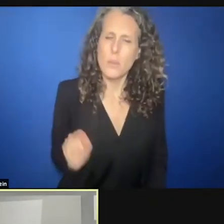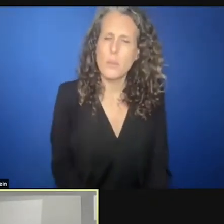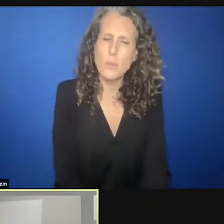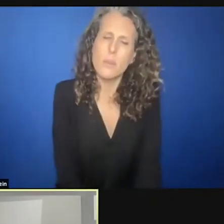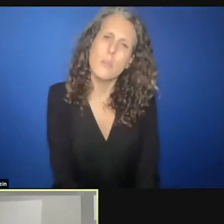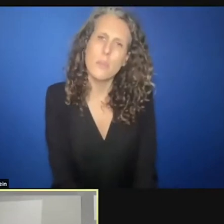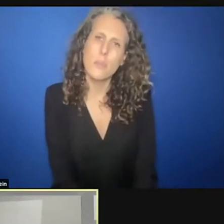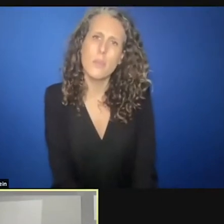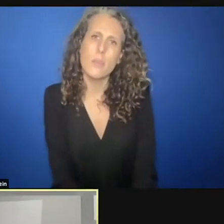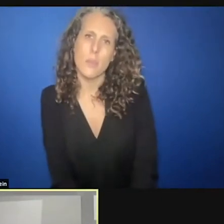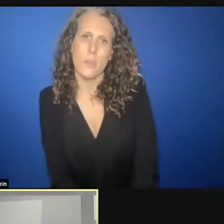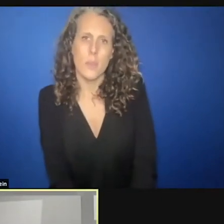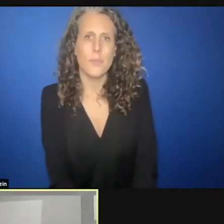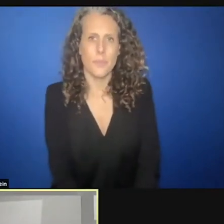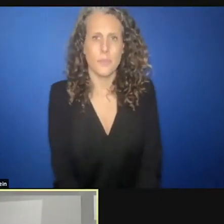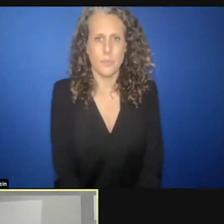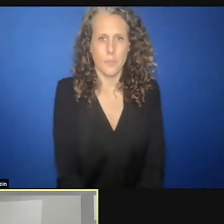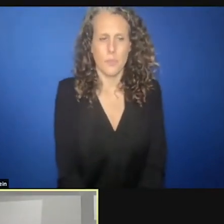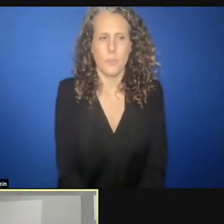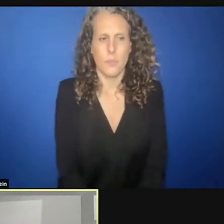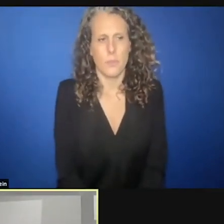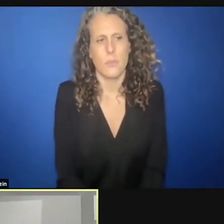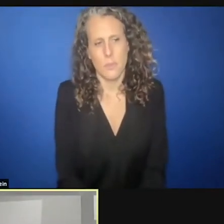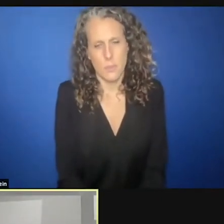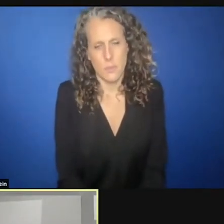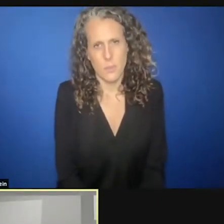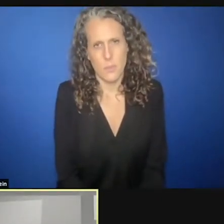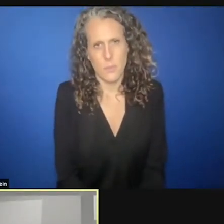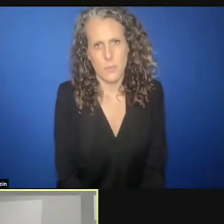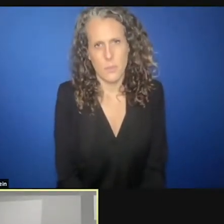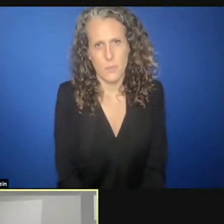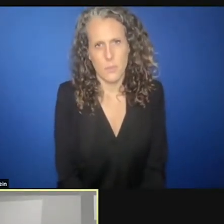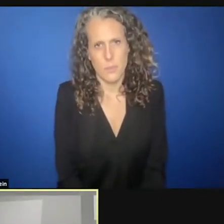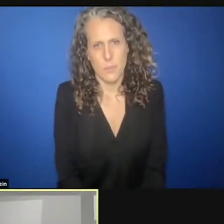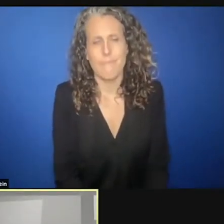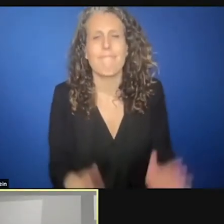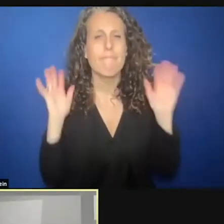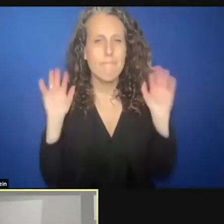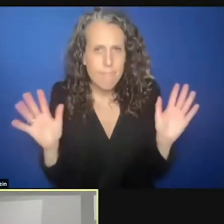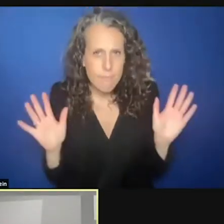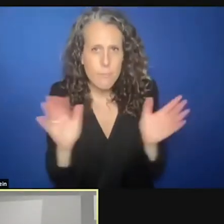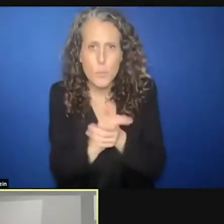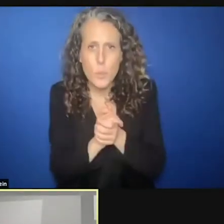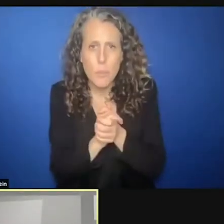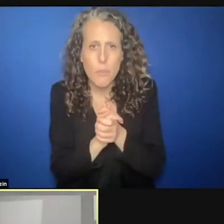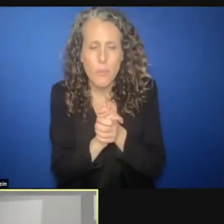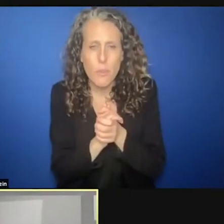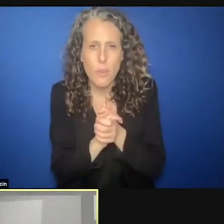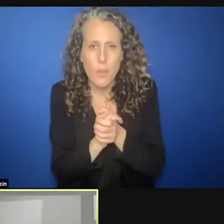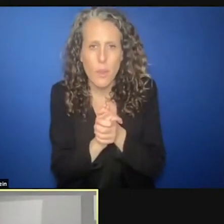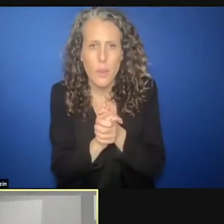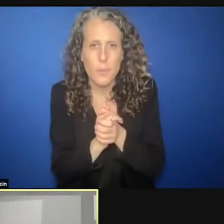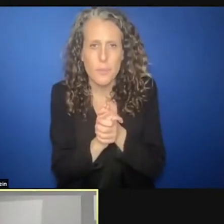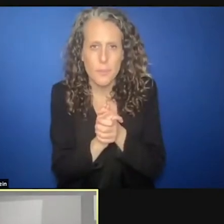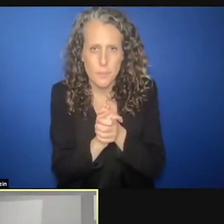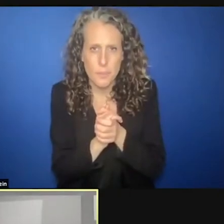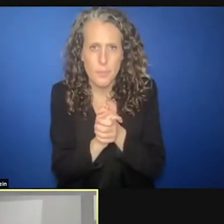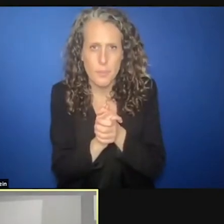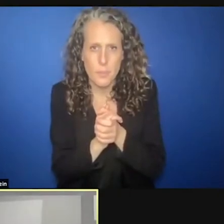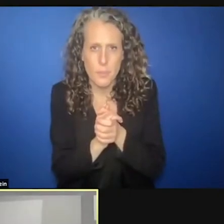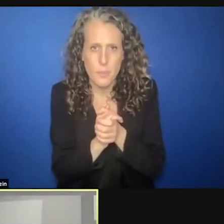what we have to say, I think, is listen. Together we did fantastic achievements in assistance.